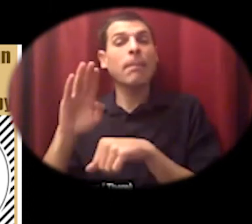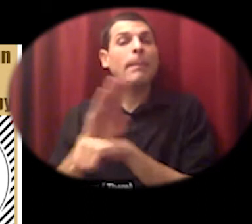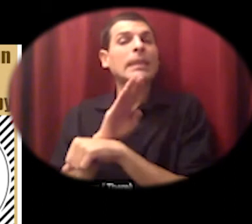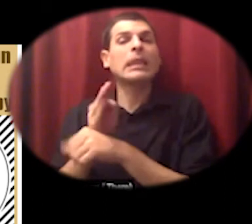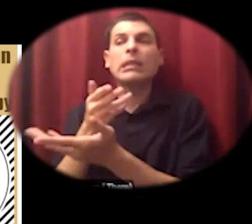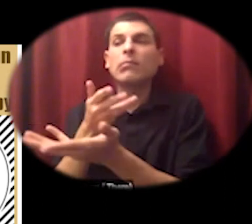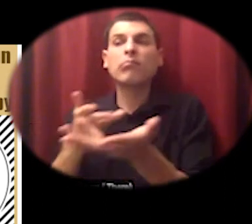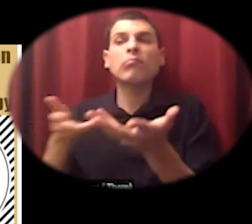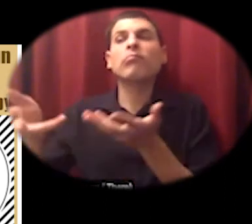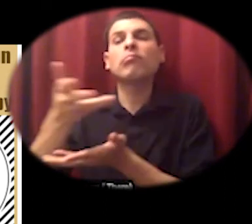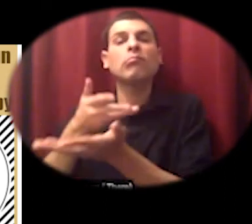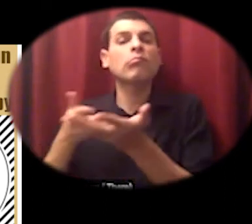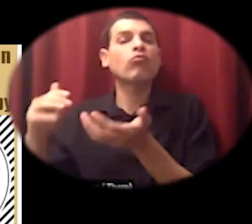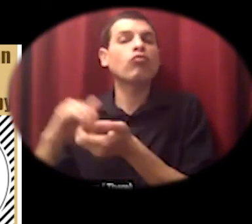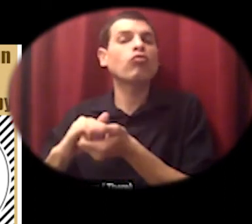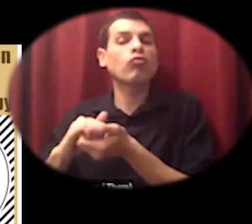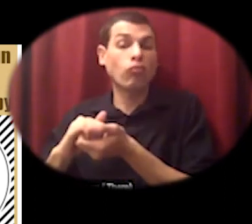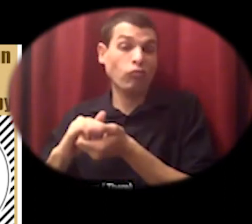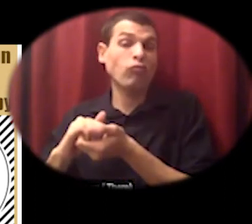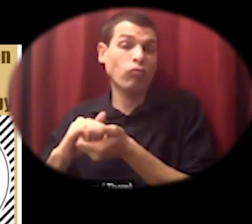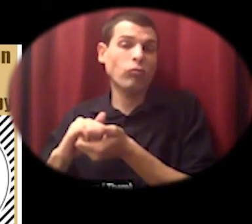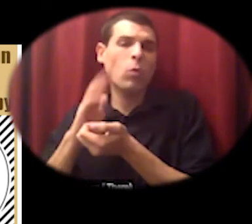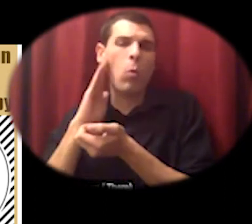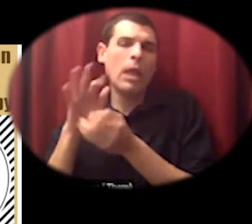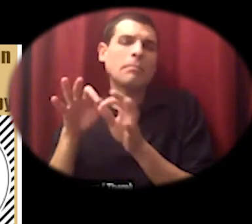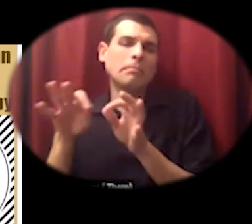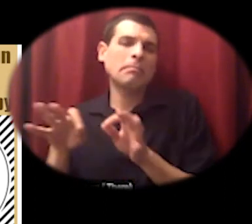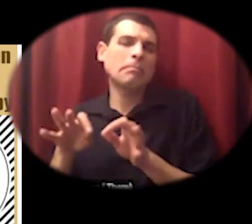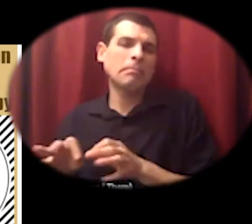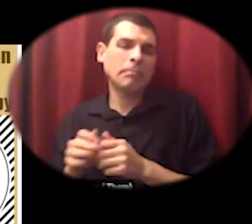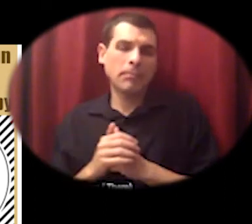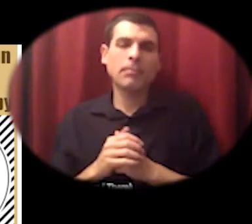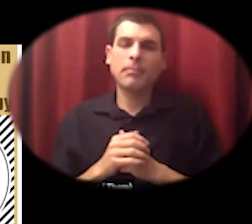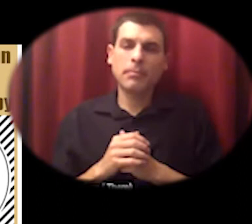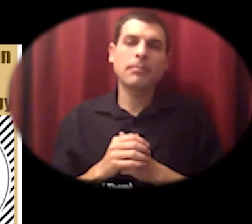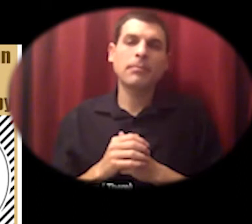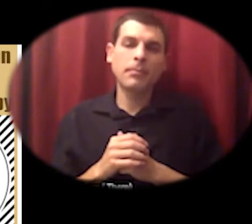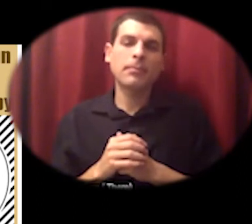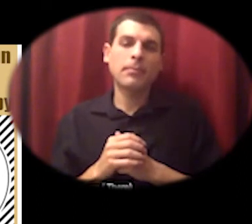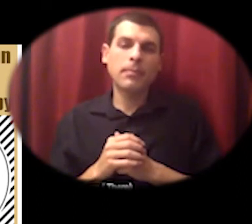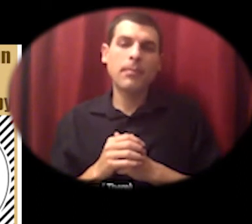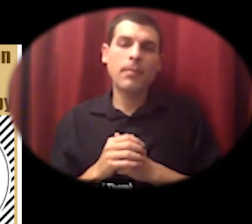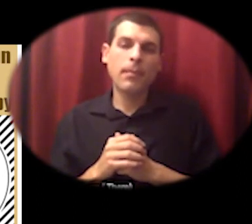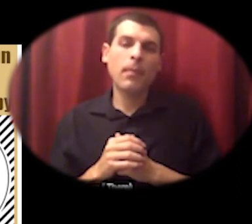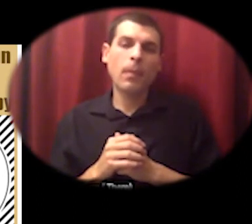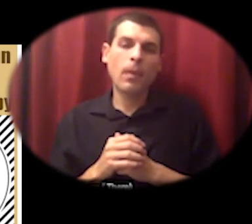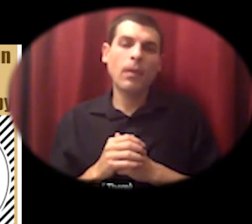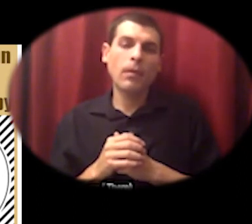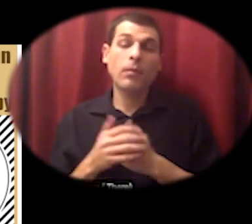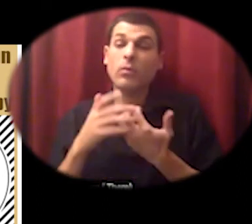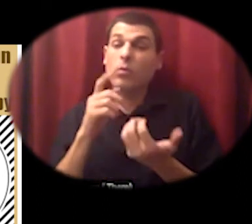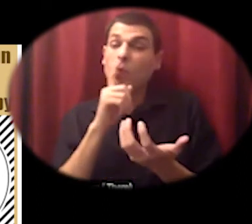and these can stir the imagination of what us and our neighbors can do or grow into